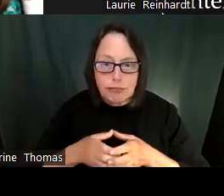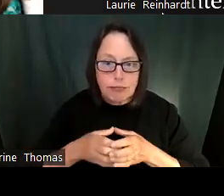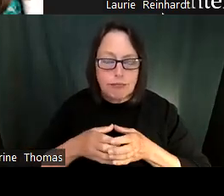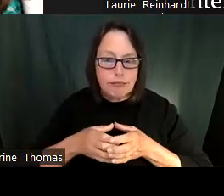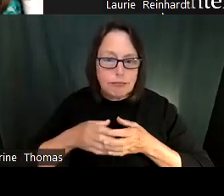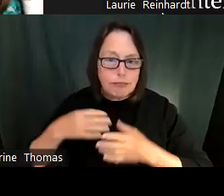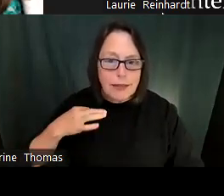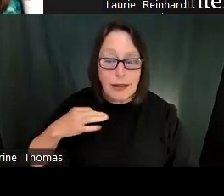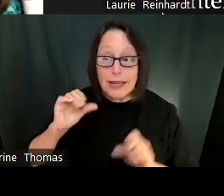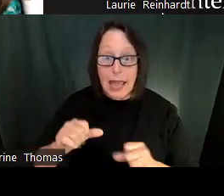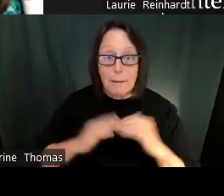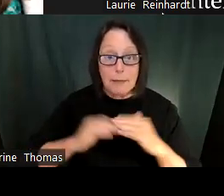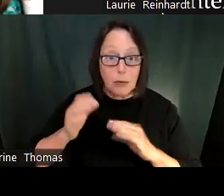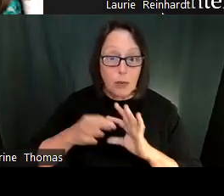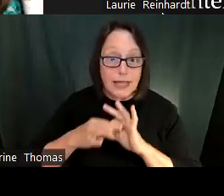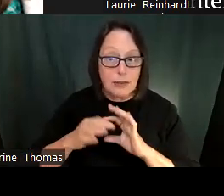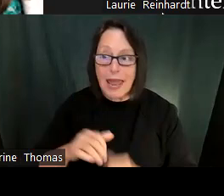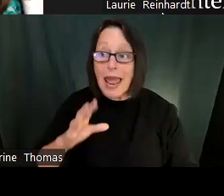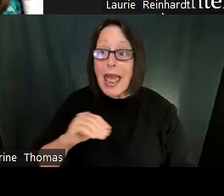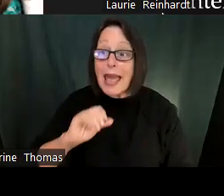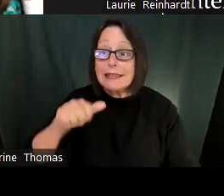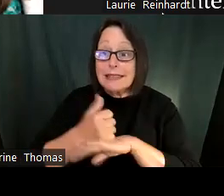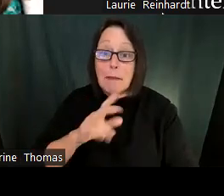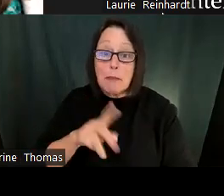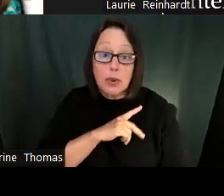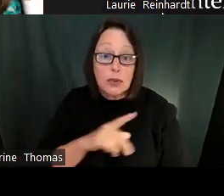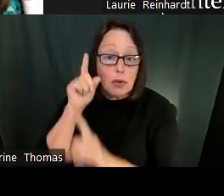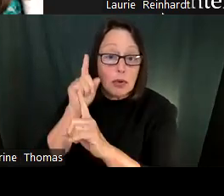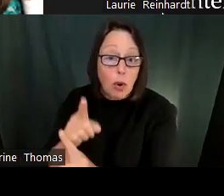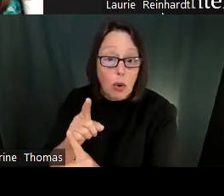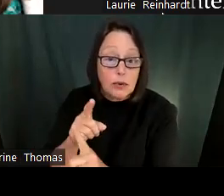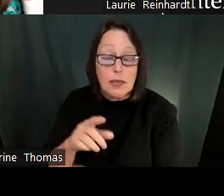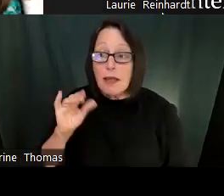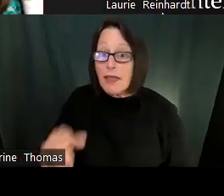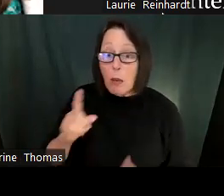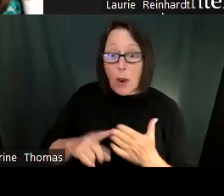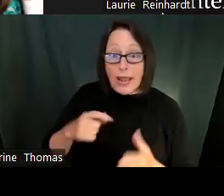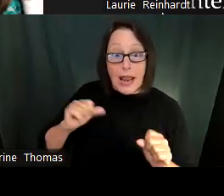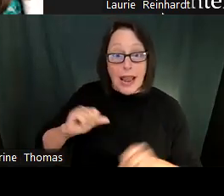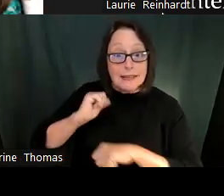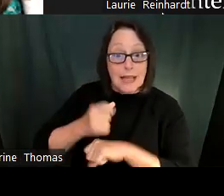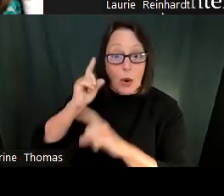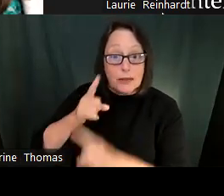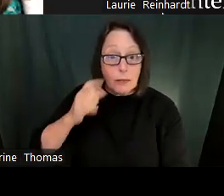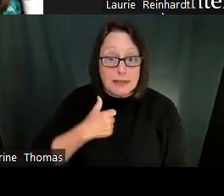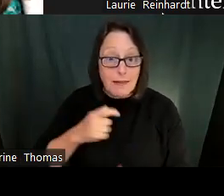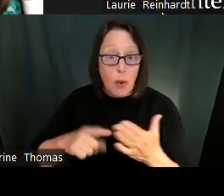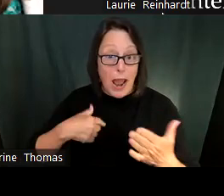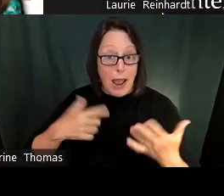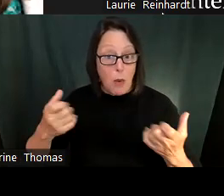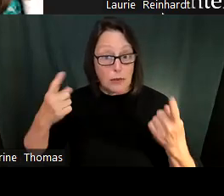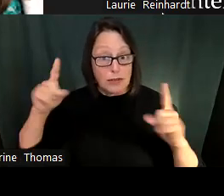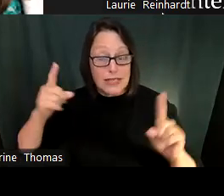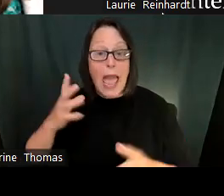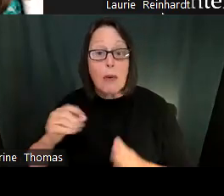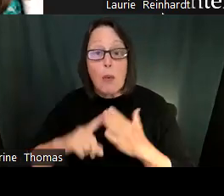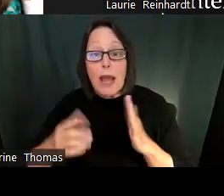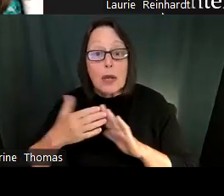Determine a volunteer activity that staff can do together on the weekend or after school. Right, like what like this is just a really great.